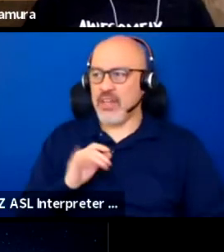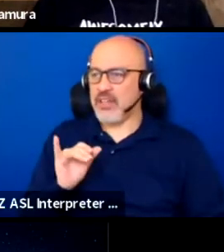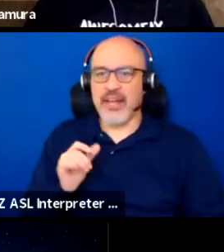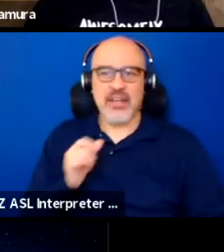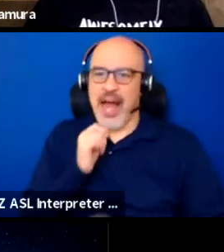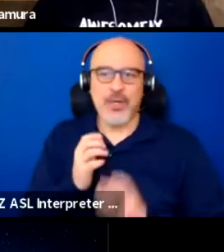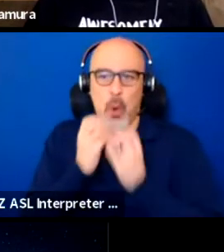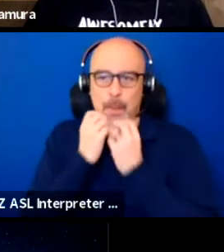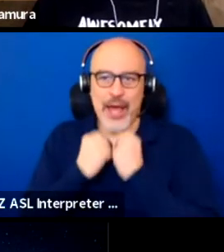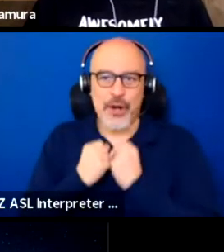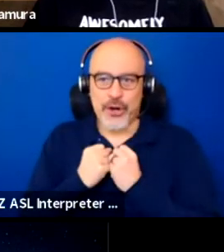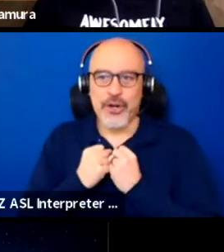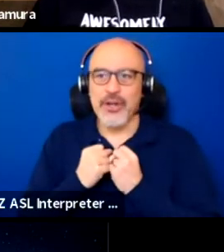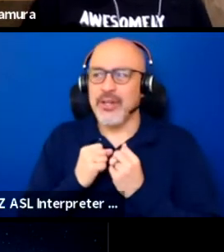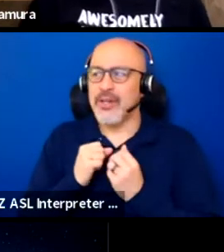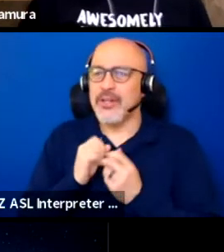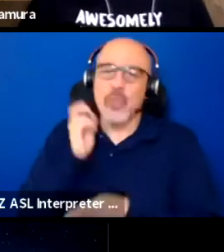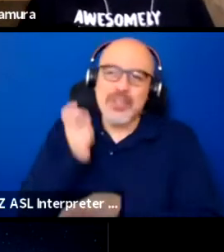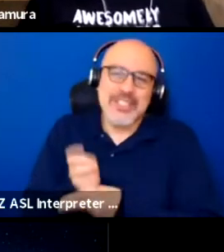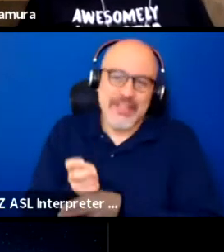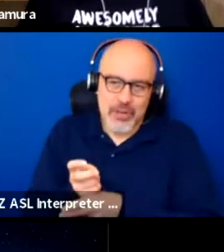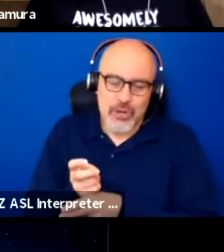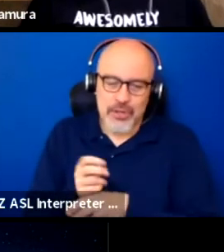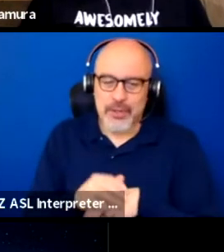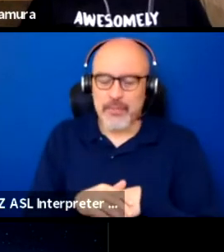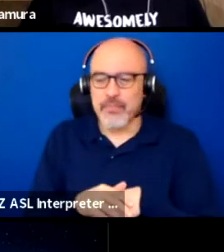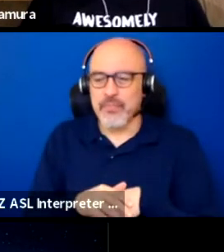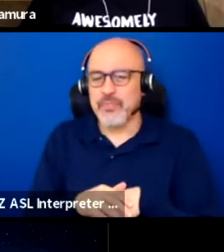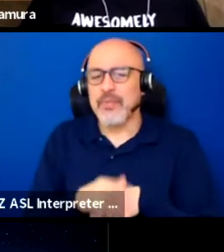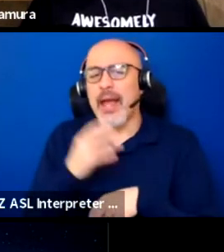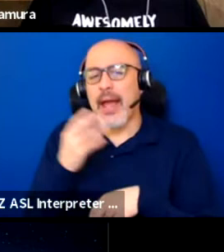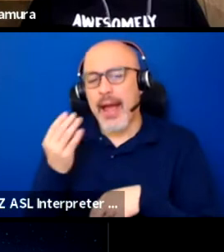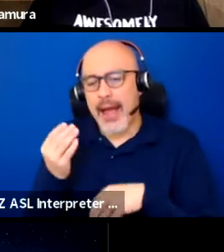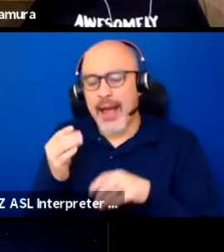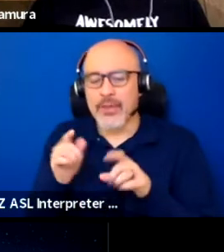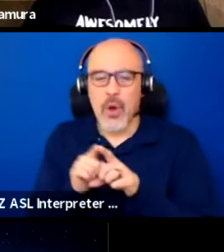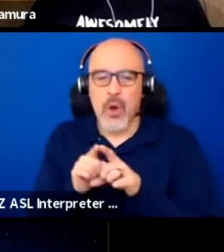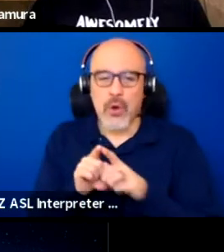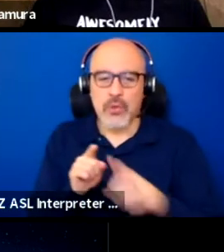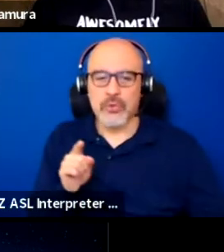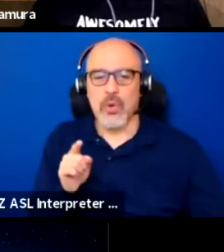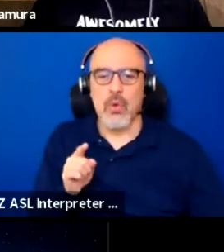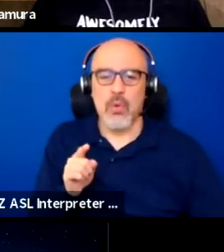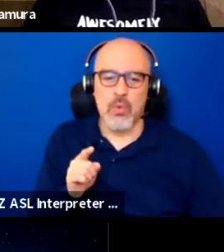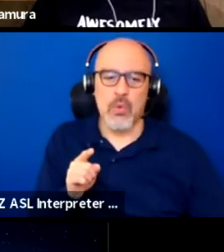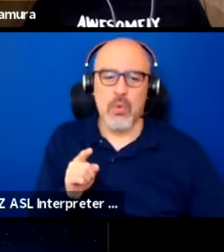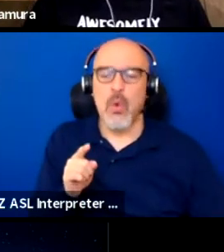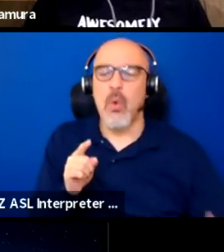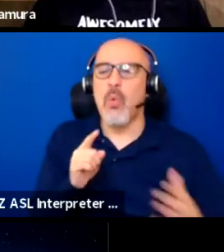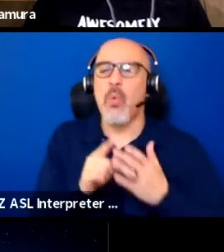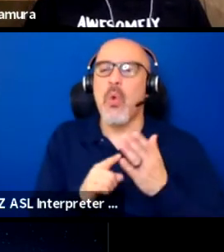So it's difficult. And the other thing I think I would change is just